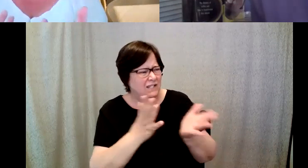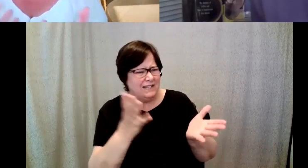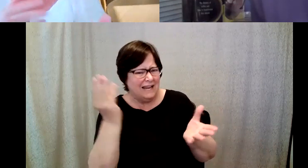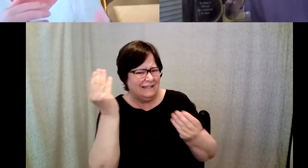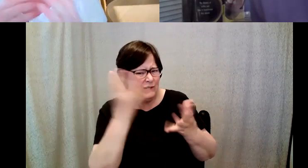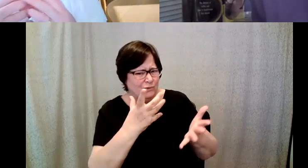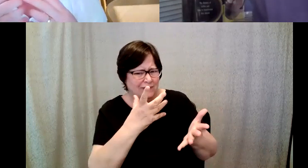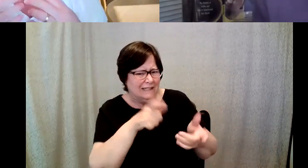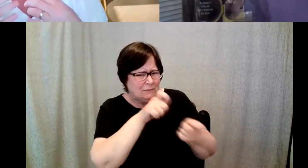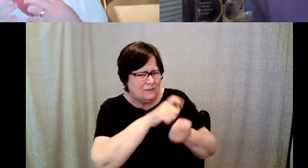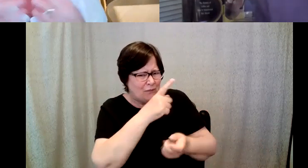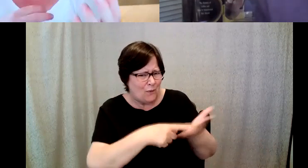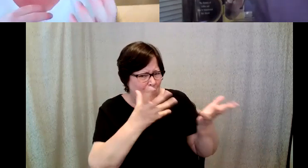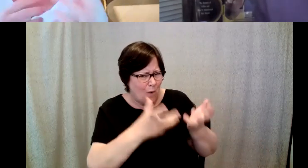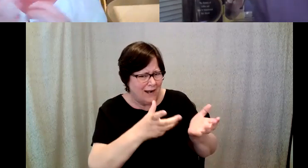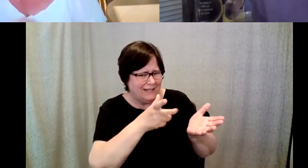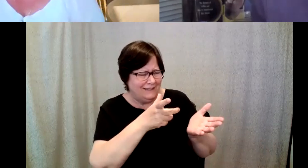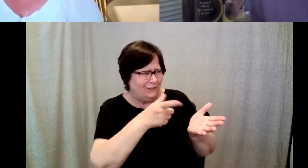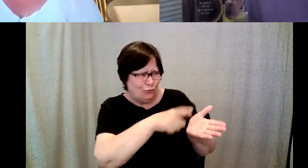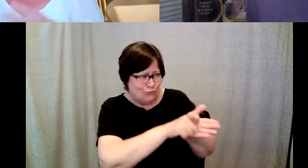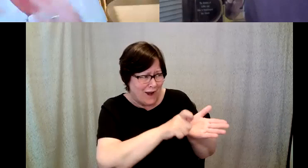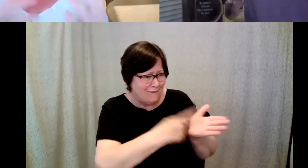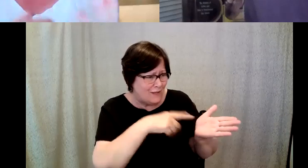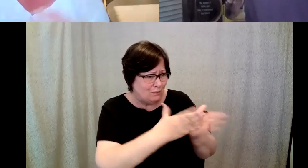D. Major Cohen: I wouldn't I would say what I was.